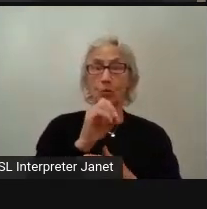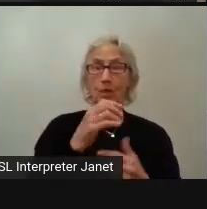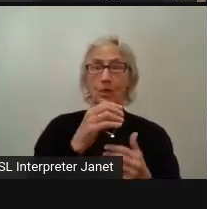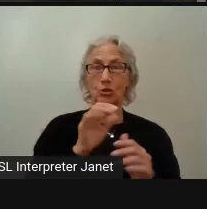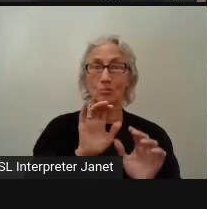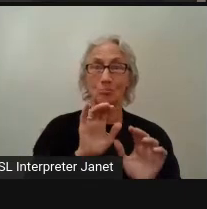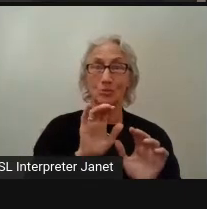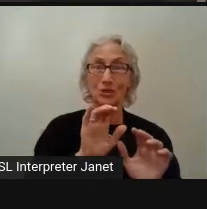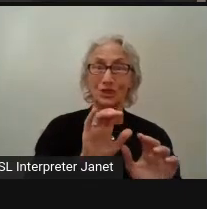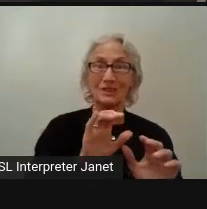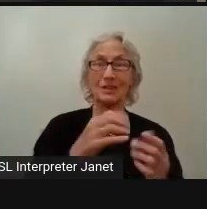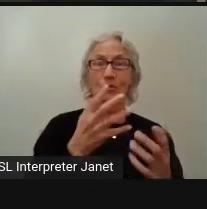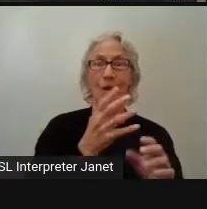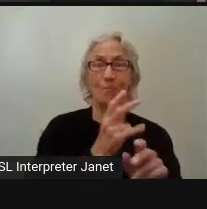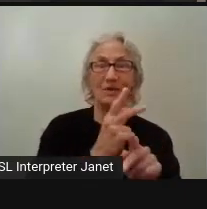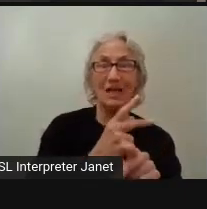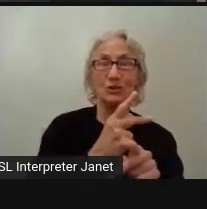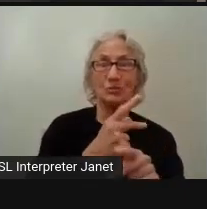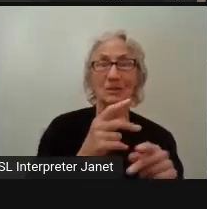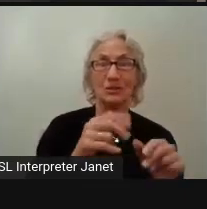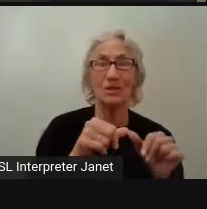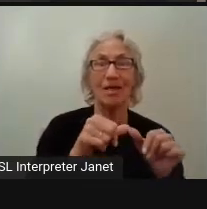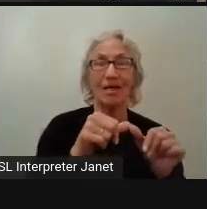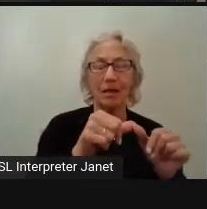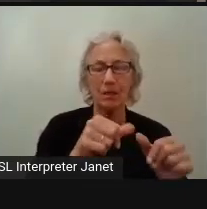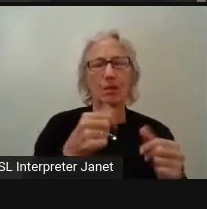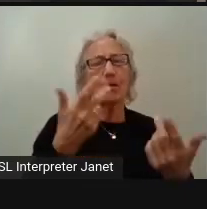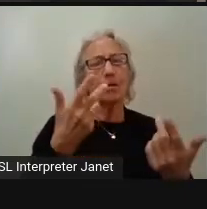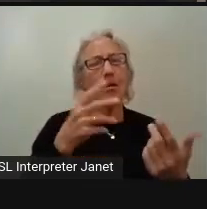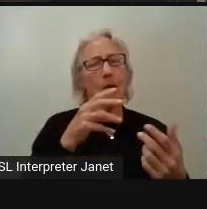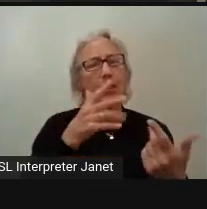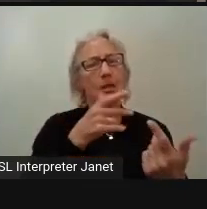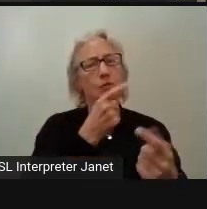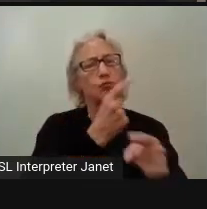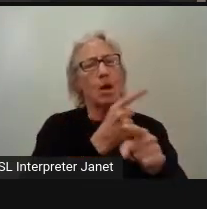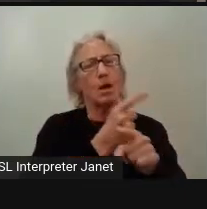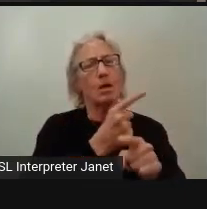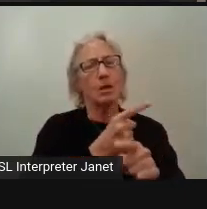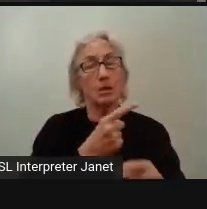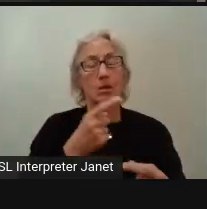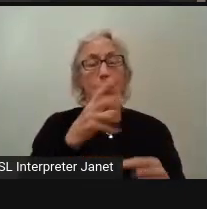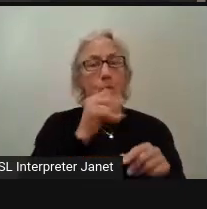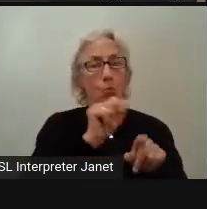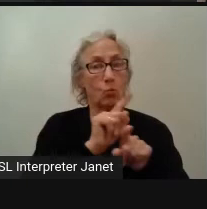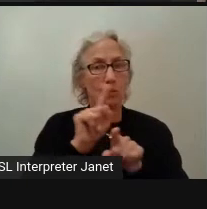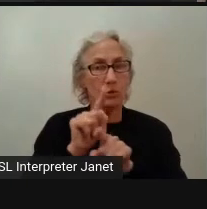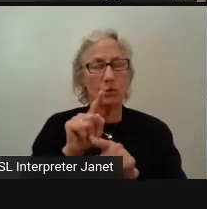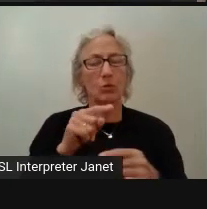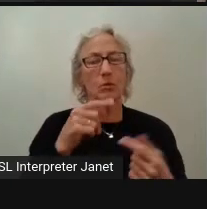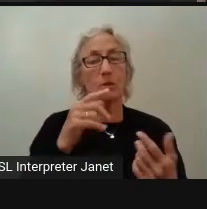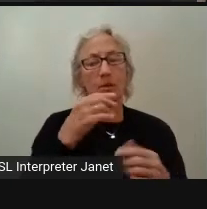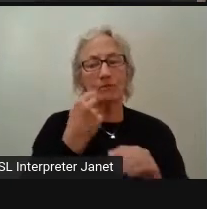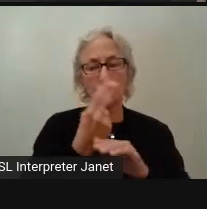that no one skipped something. Also, when we are using a browser tool, in most cases,